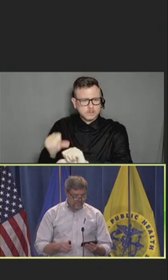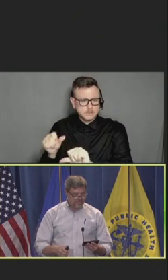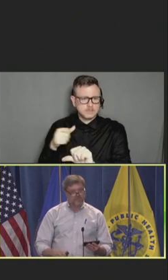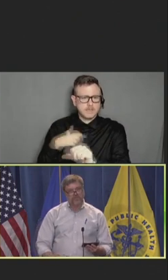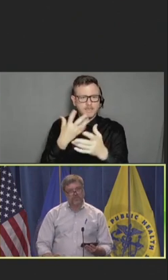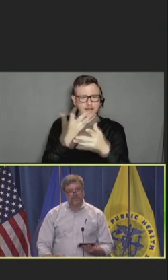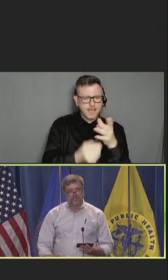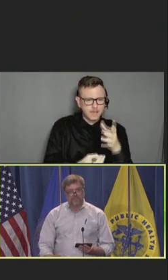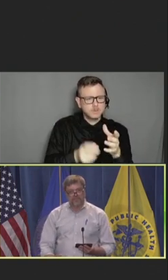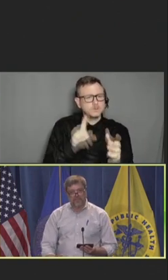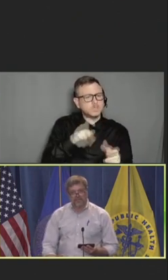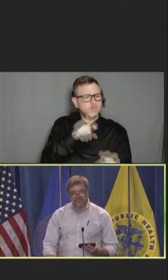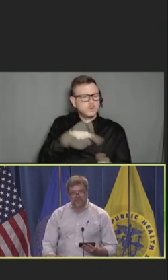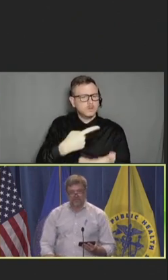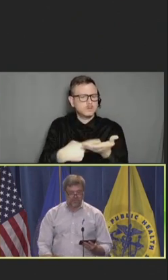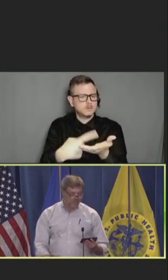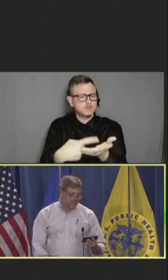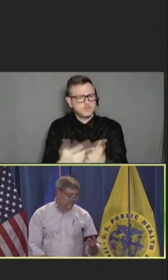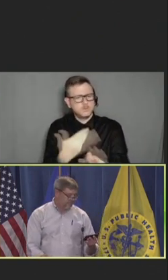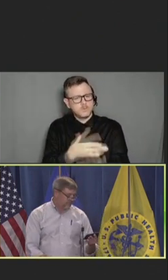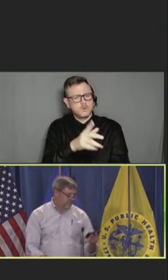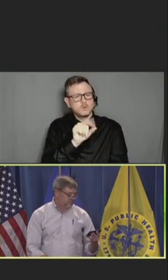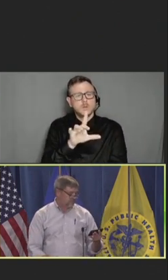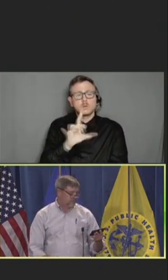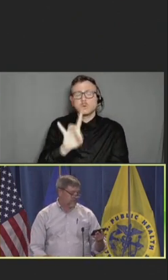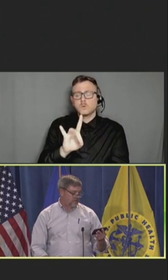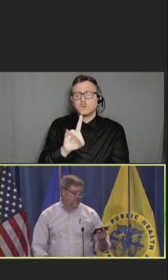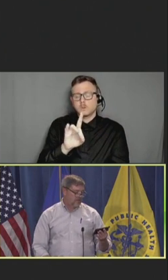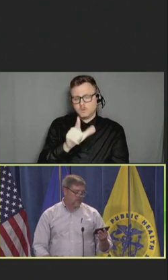So, talking about some of the activities that we've been involved with so far.